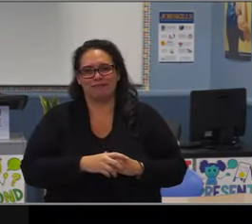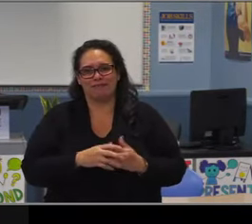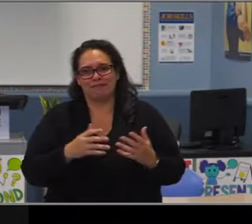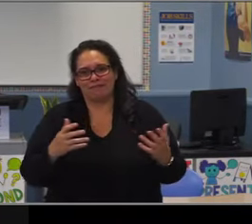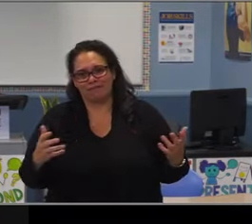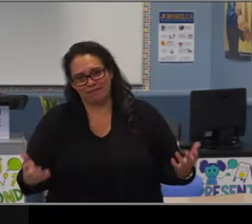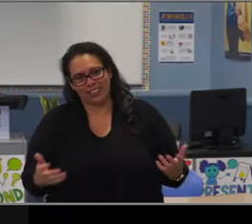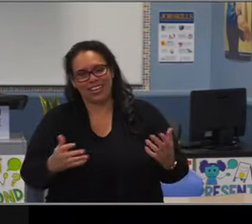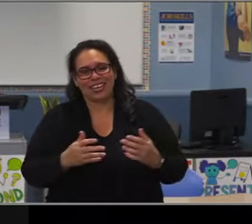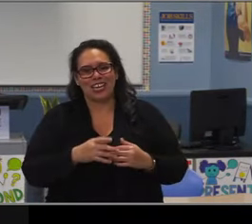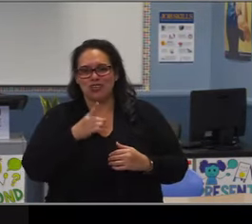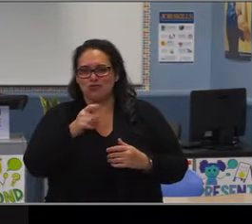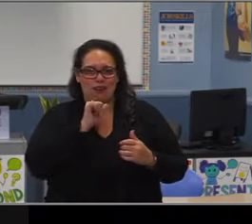Yes. Very special.